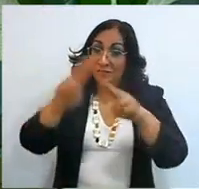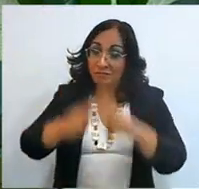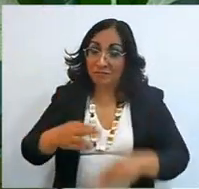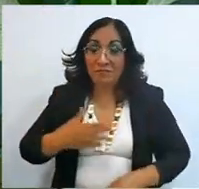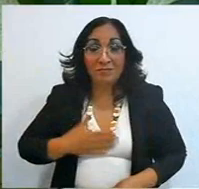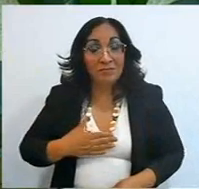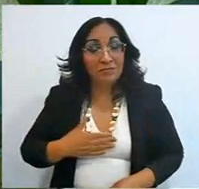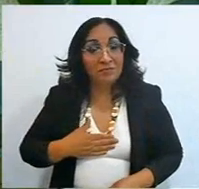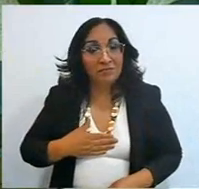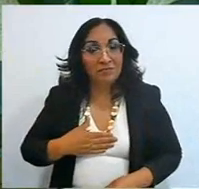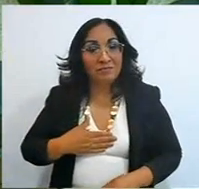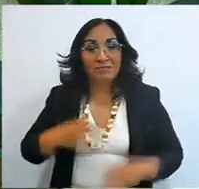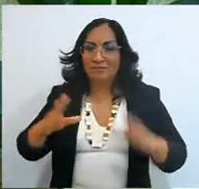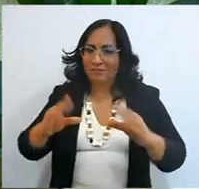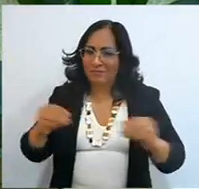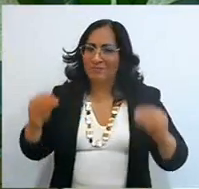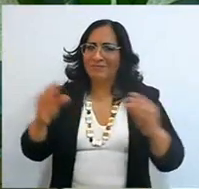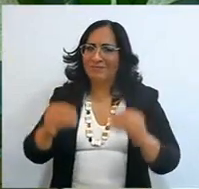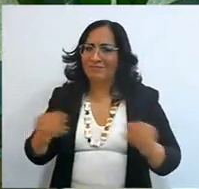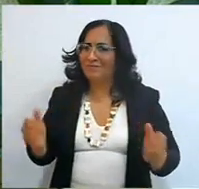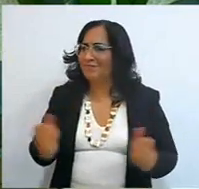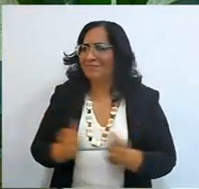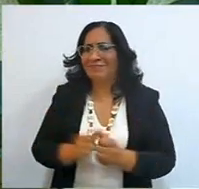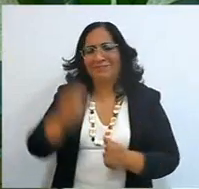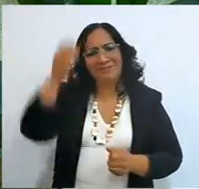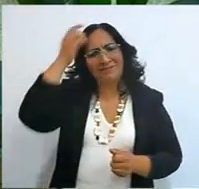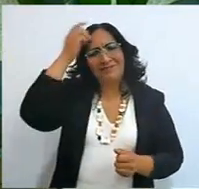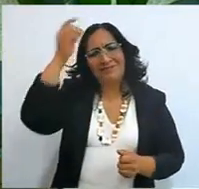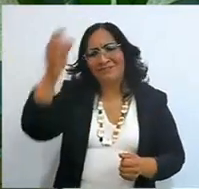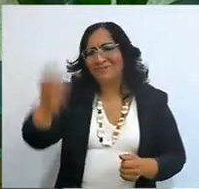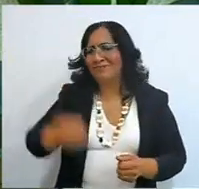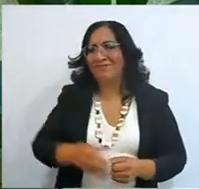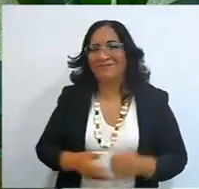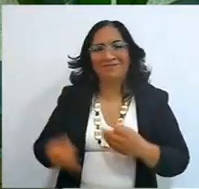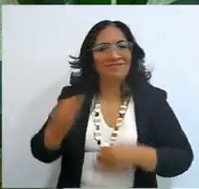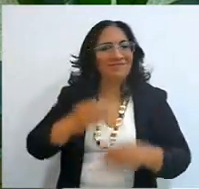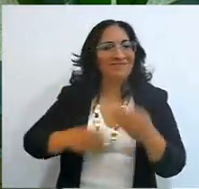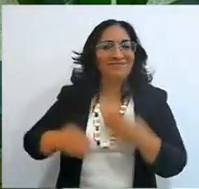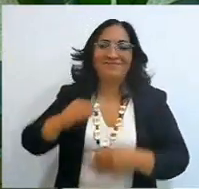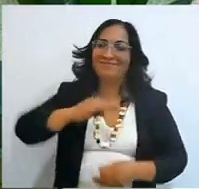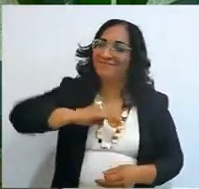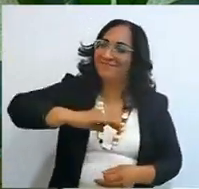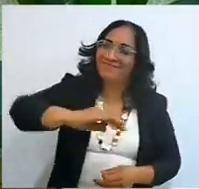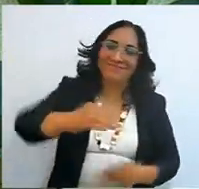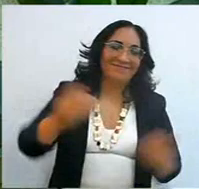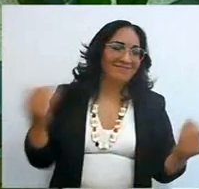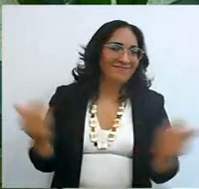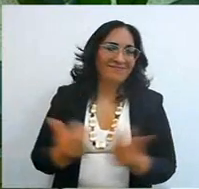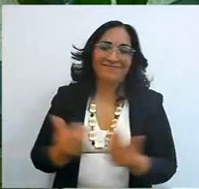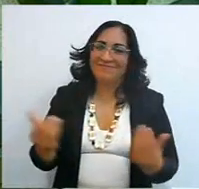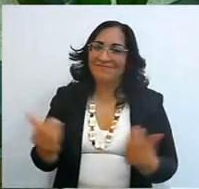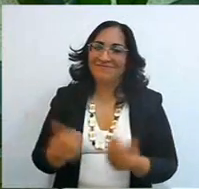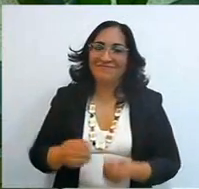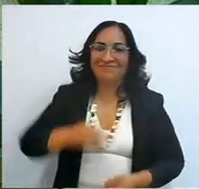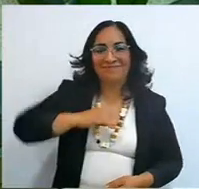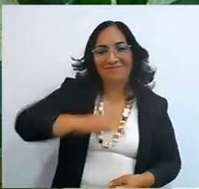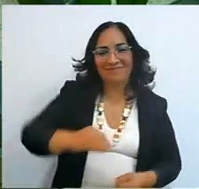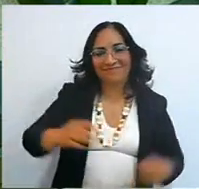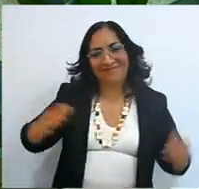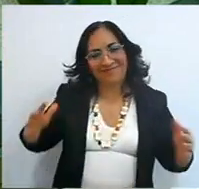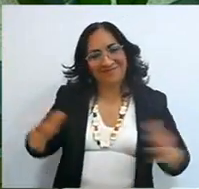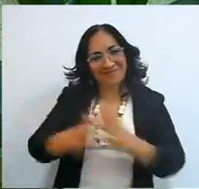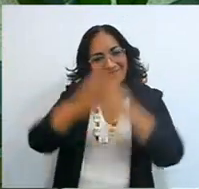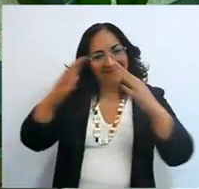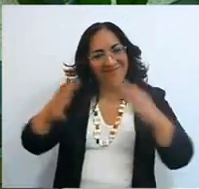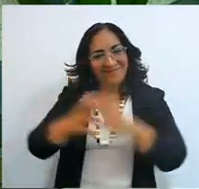And with God, what could we not do? people, we can win whatever battle it is,